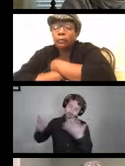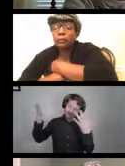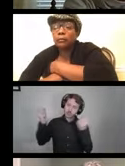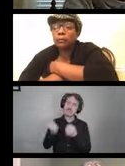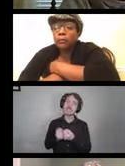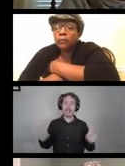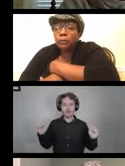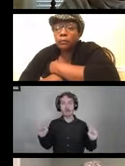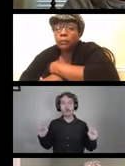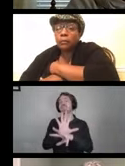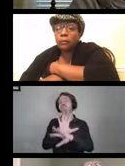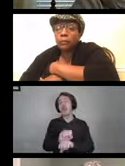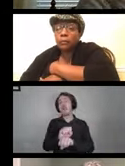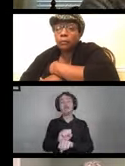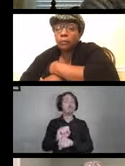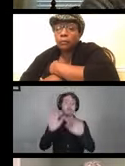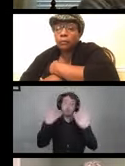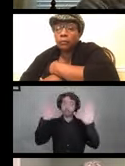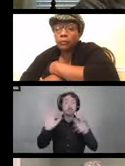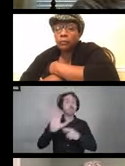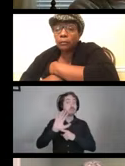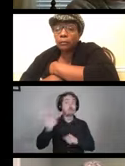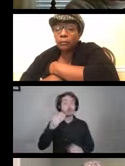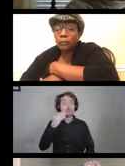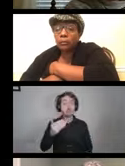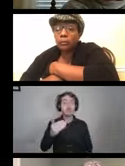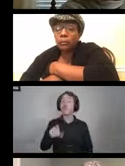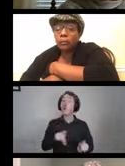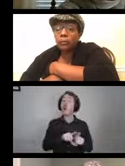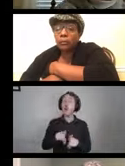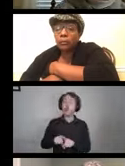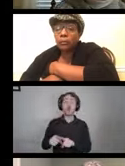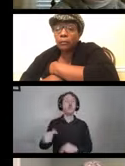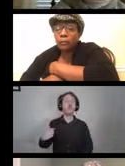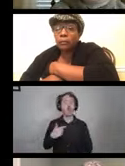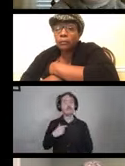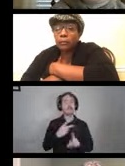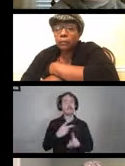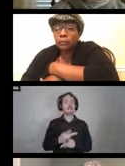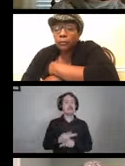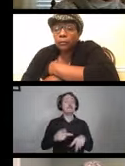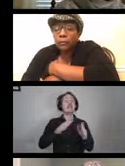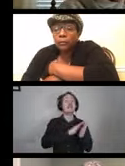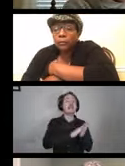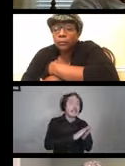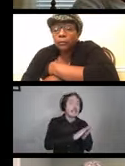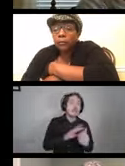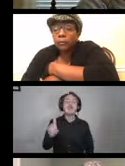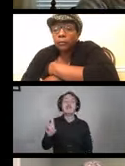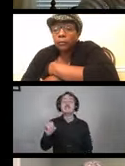It's become habit and I'm grateful. Be mindful of cleaning with a disinfectant wipe